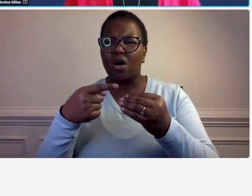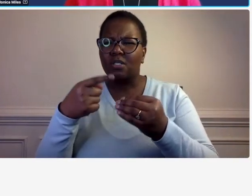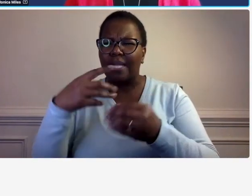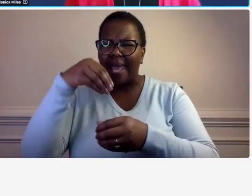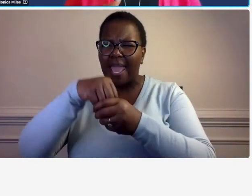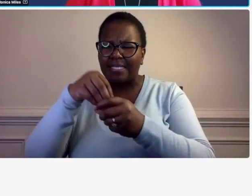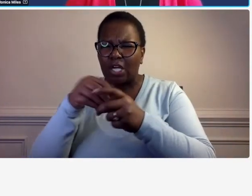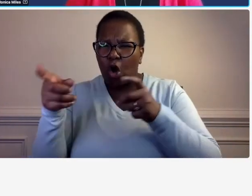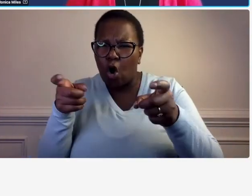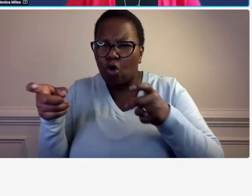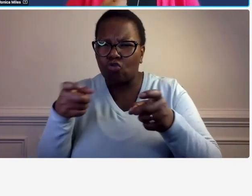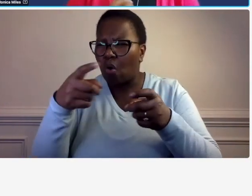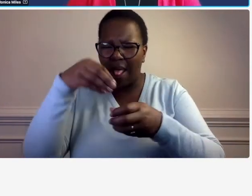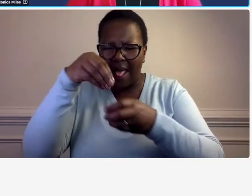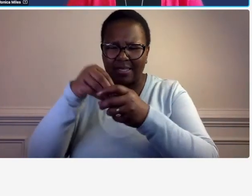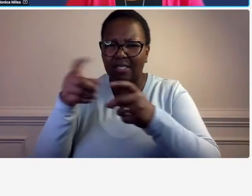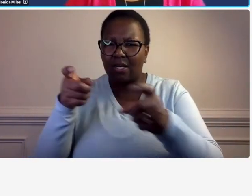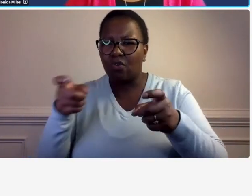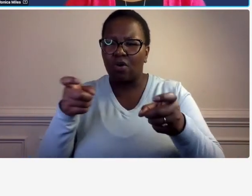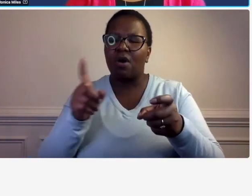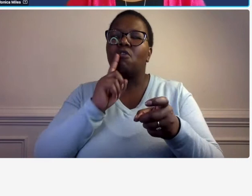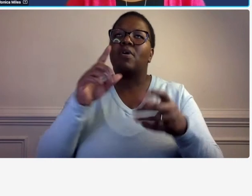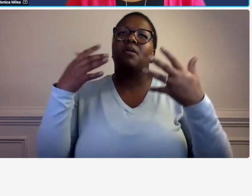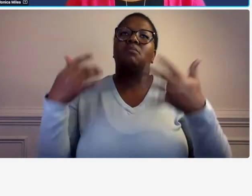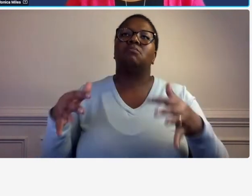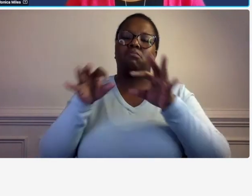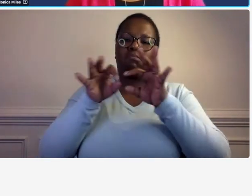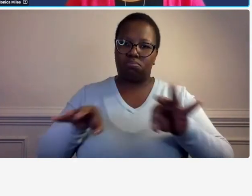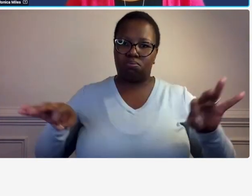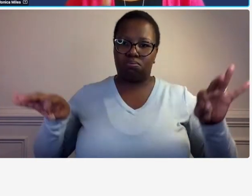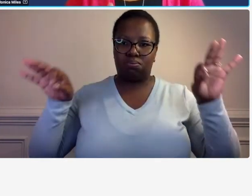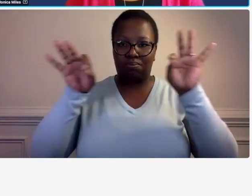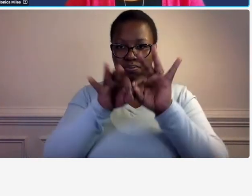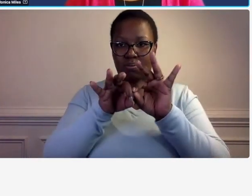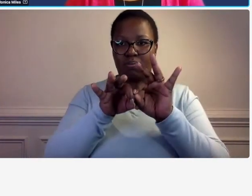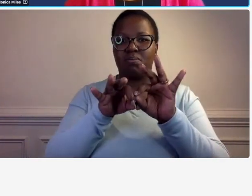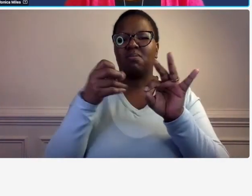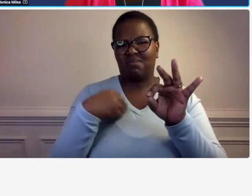internal controls are extremely important also so i'm going to just take another moment to discuss